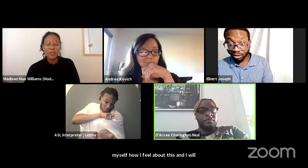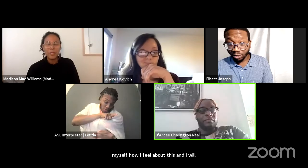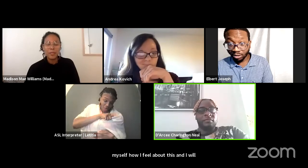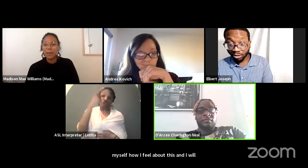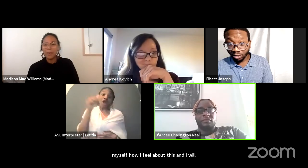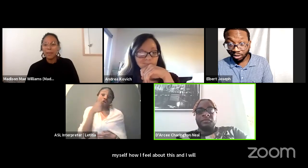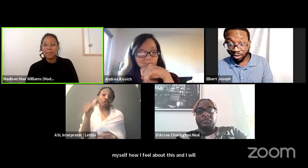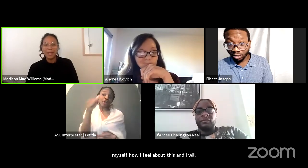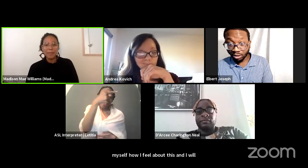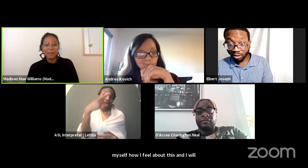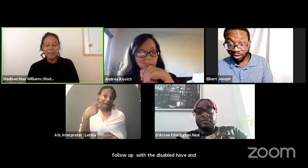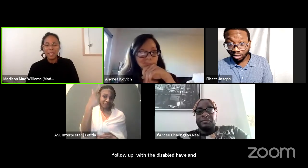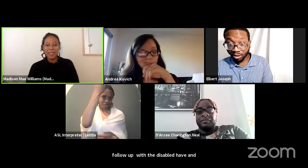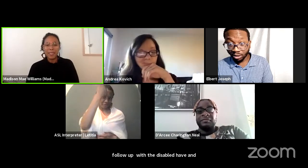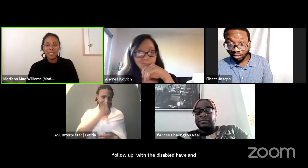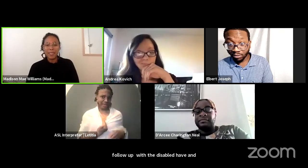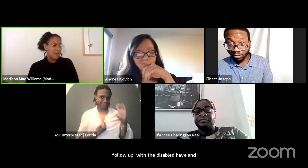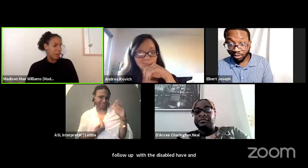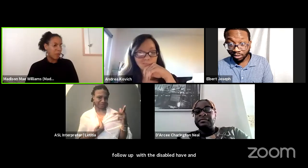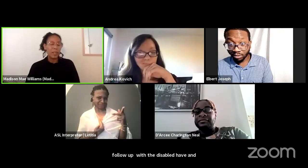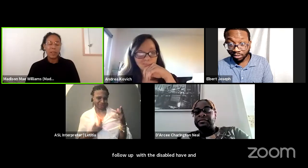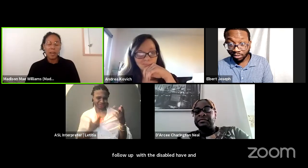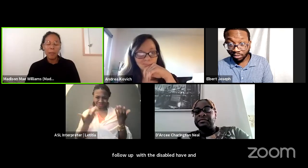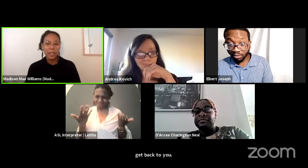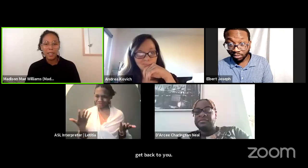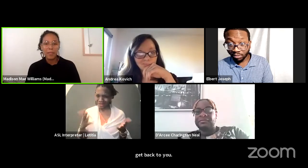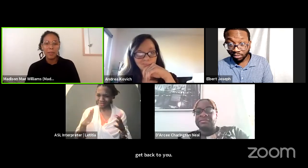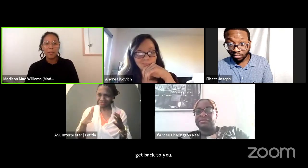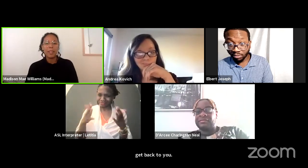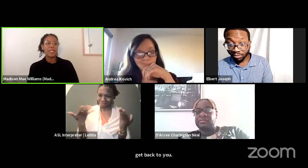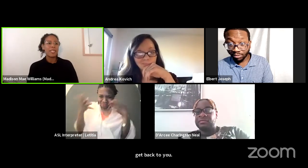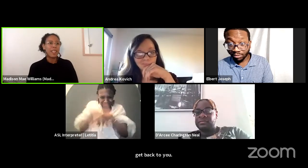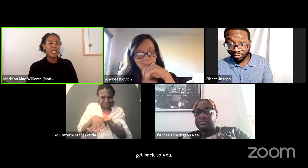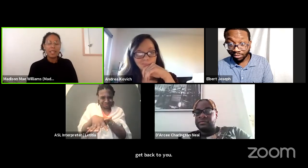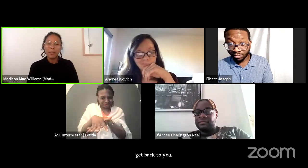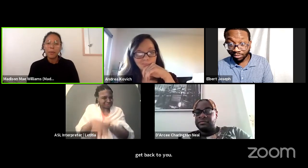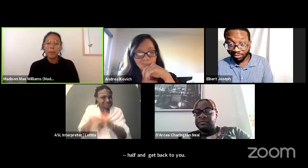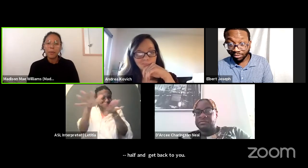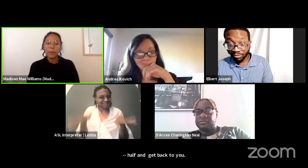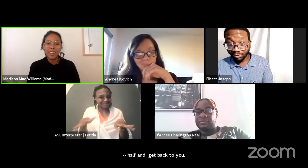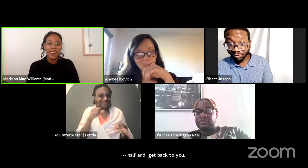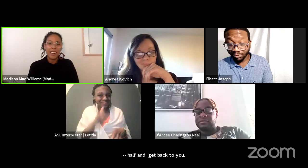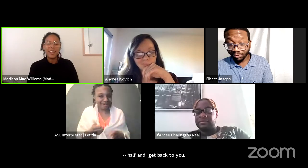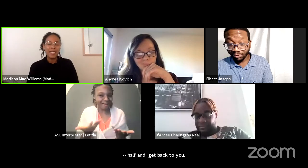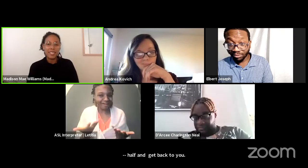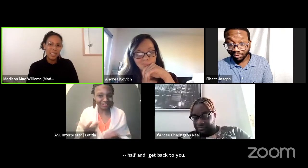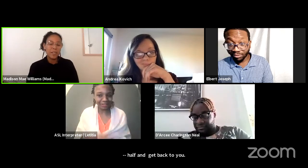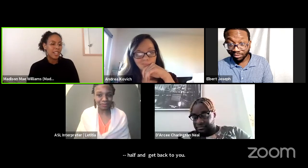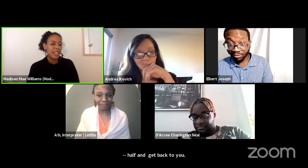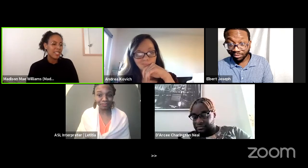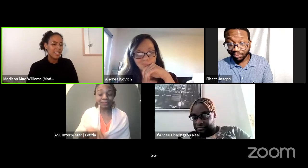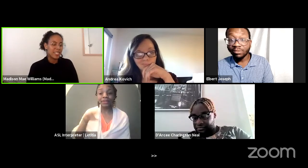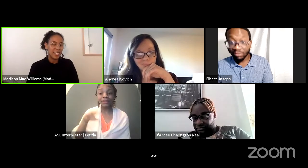Straight up like there, if we are operating from an understanding of the ways that our identities intersect